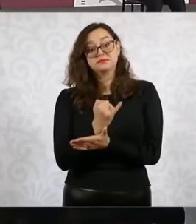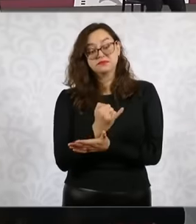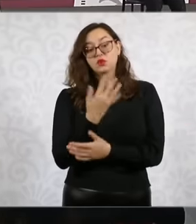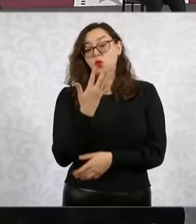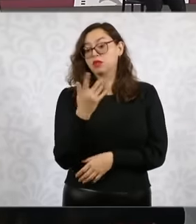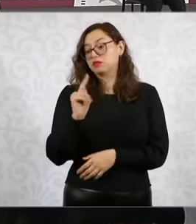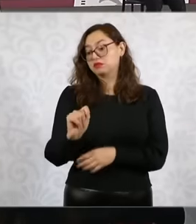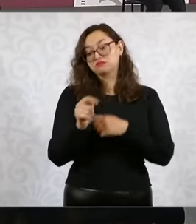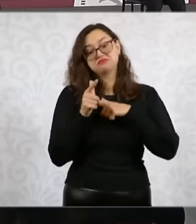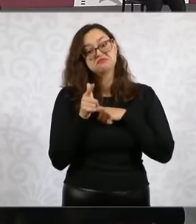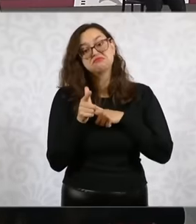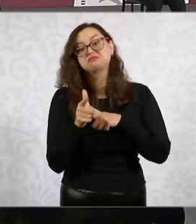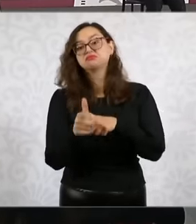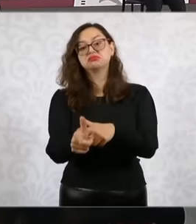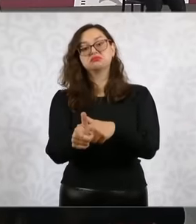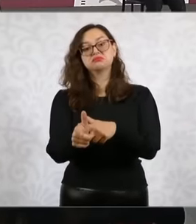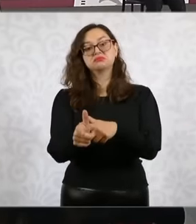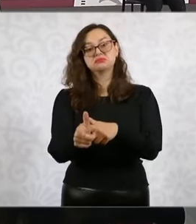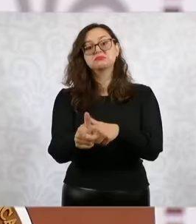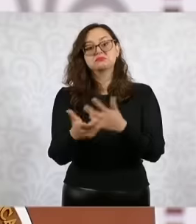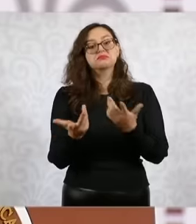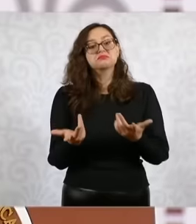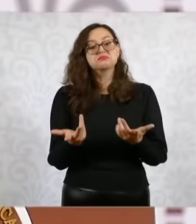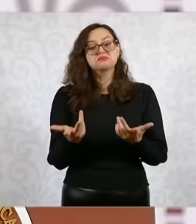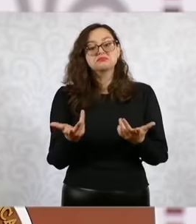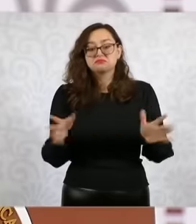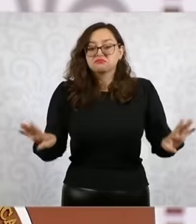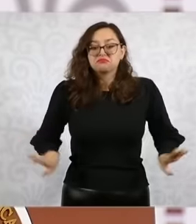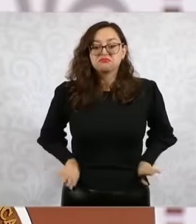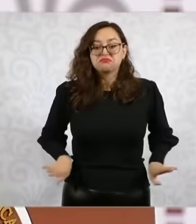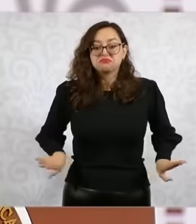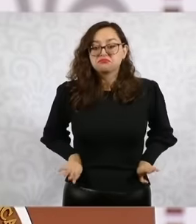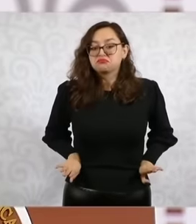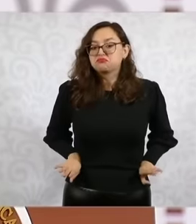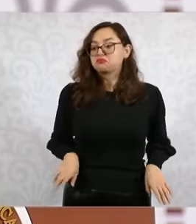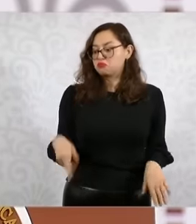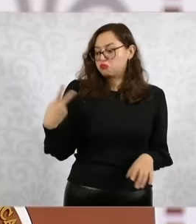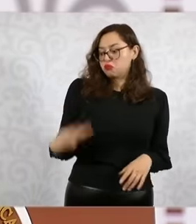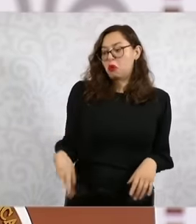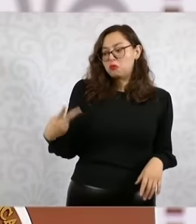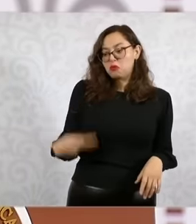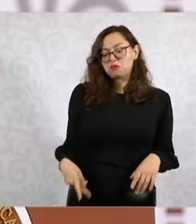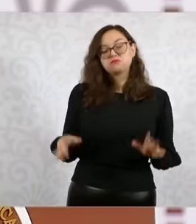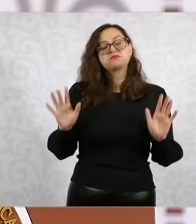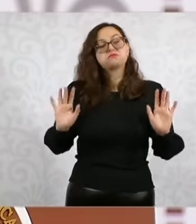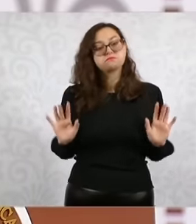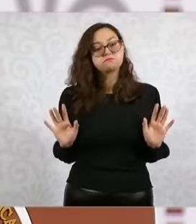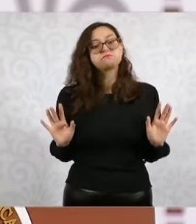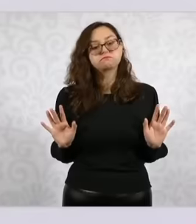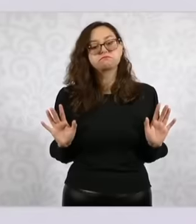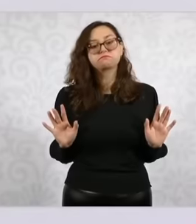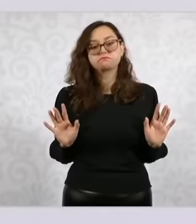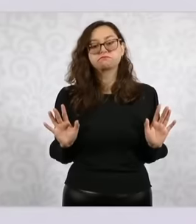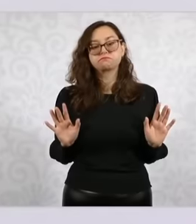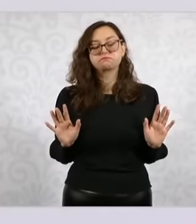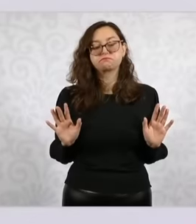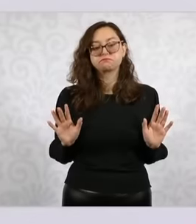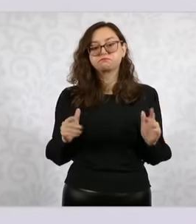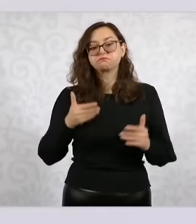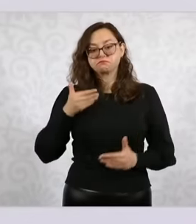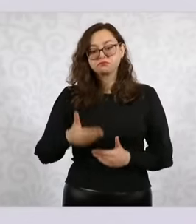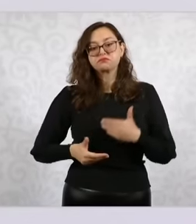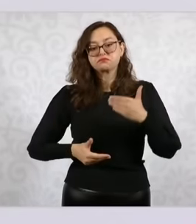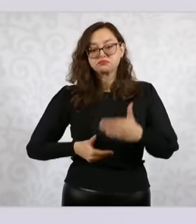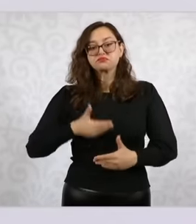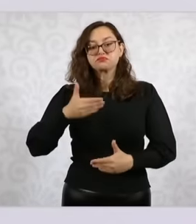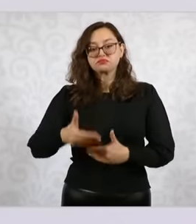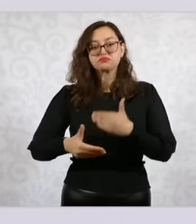in our own style obviously and with the emphasis that we are going to give but obviously